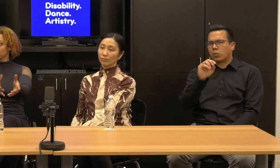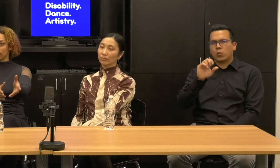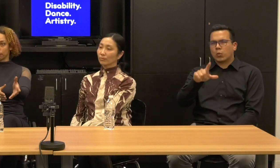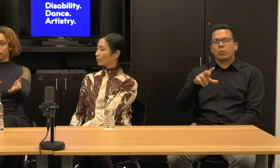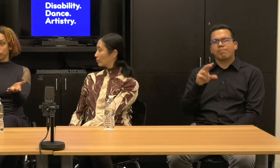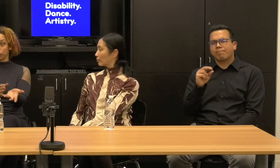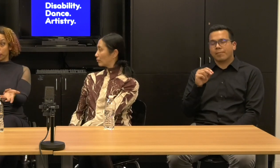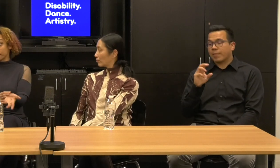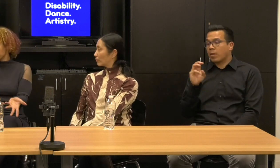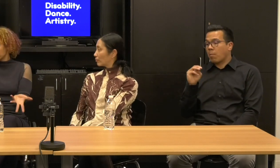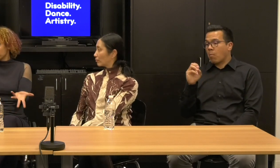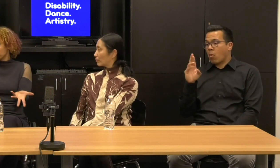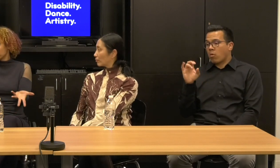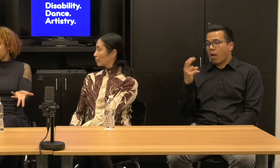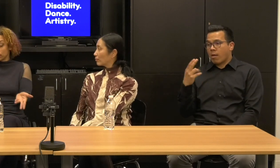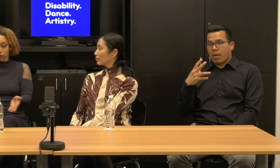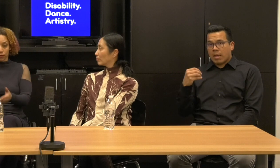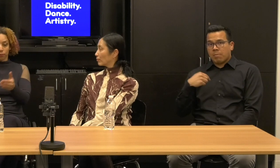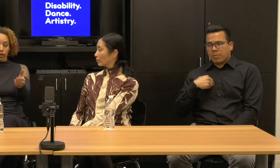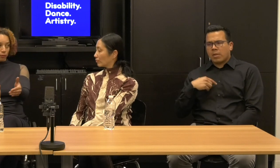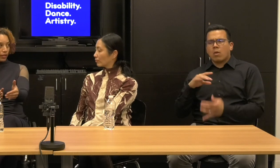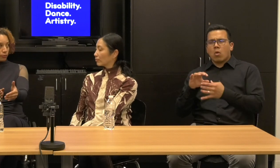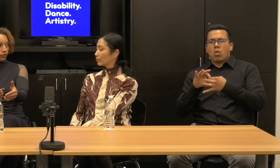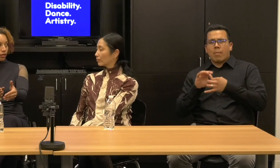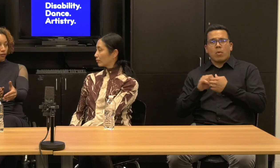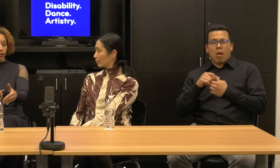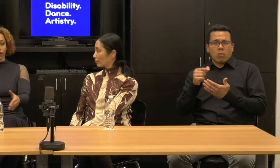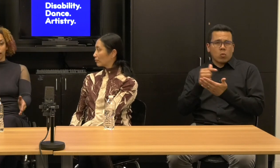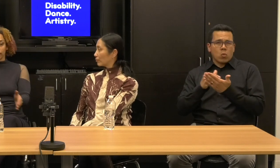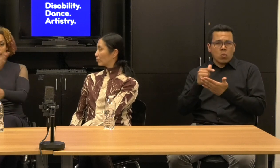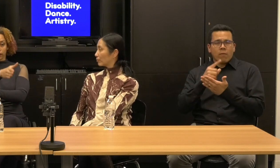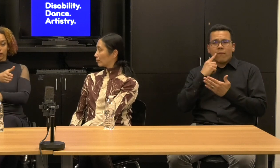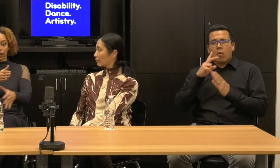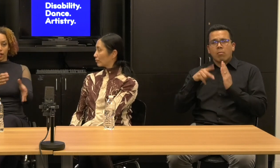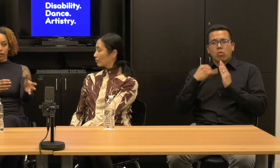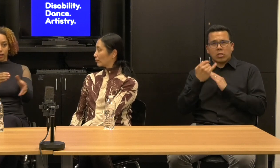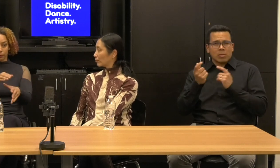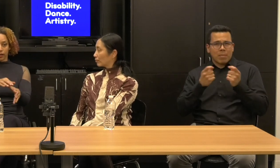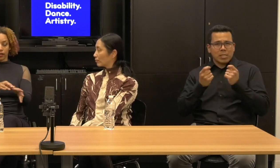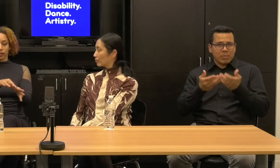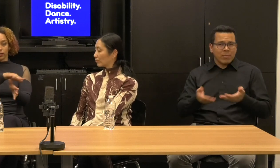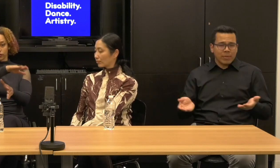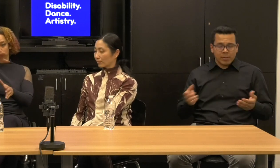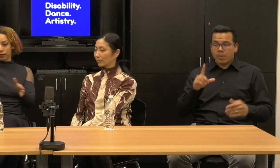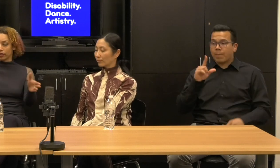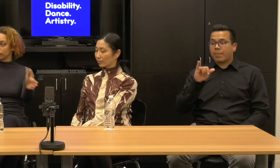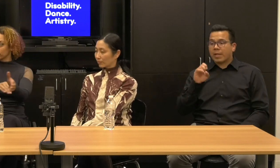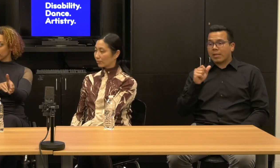to collaborate on Google and for the project management stuff, Lisa and I collaborate and